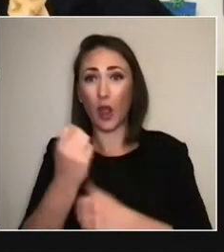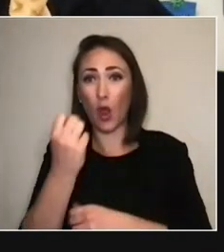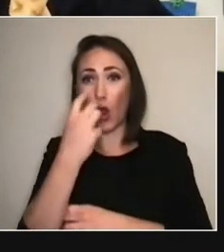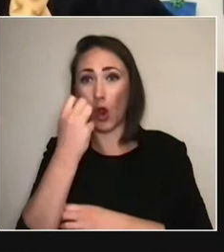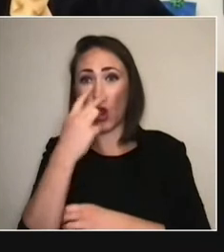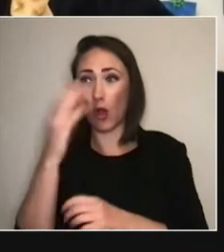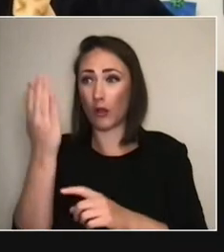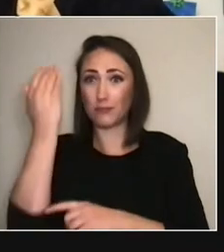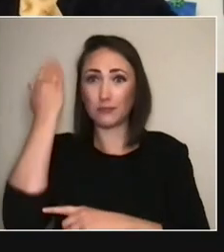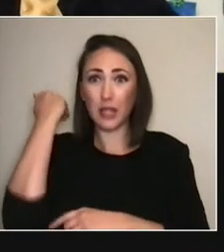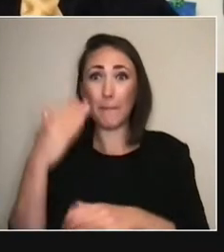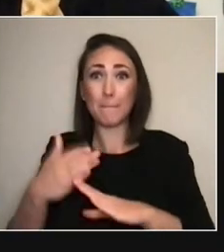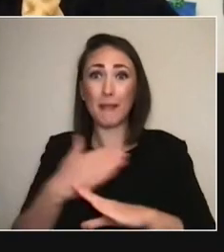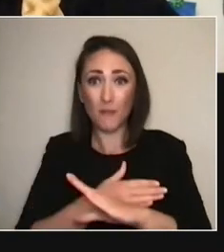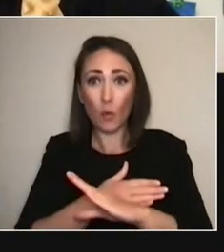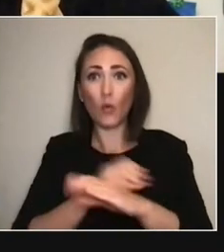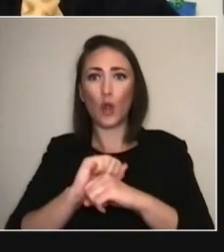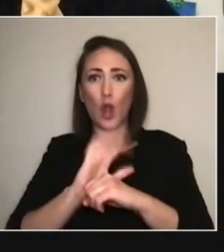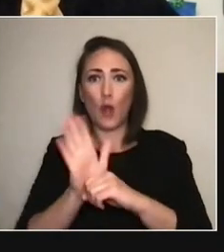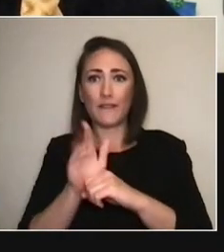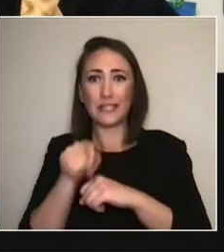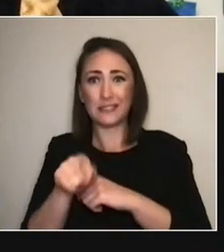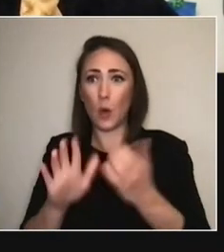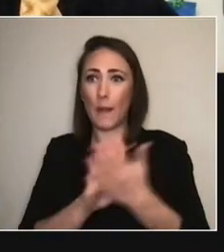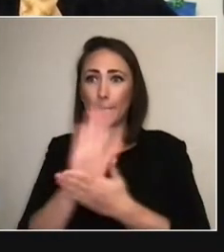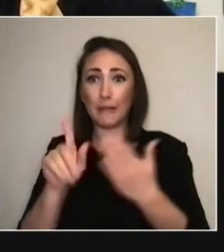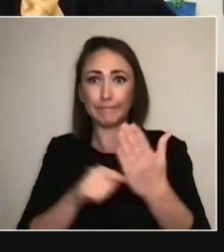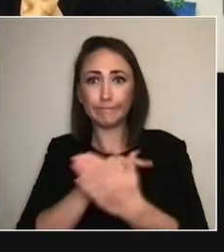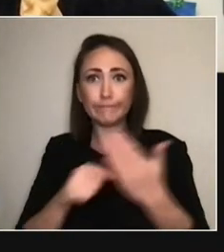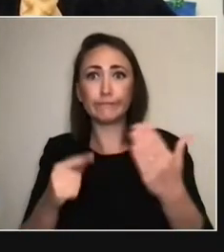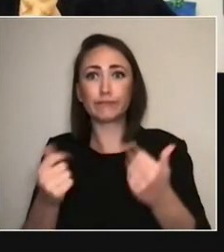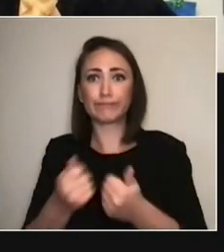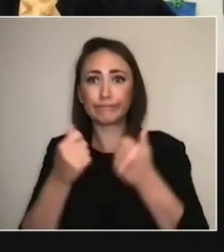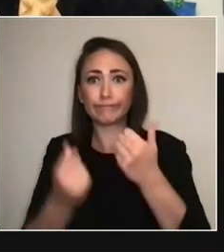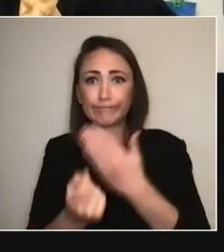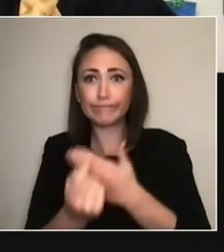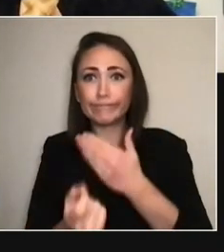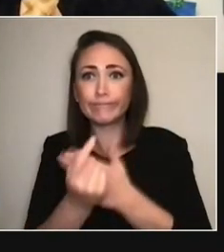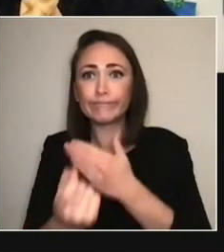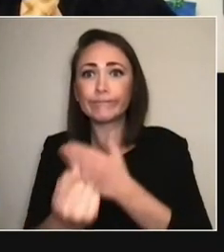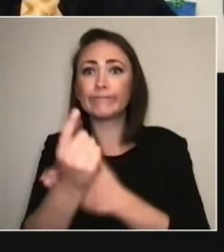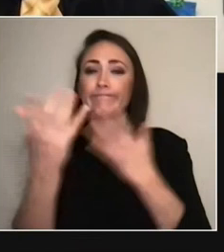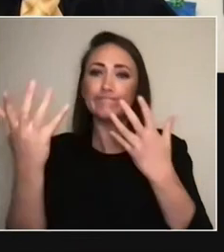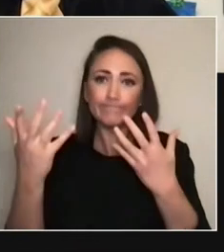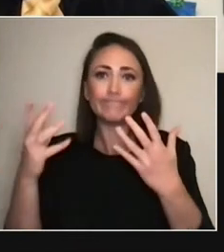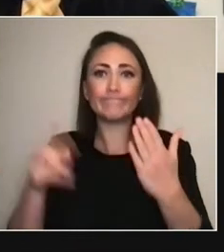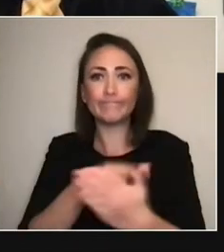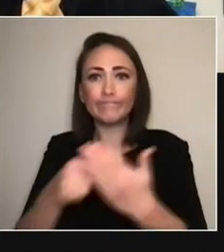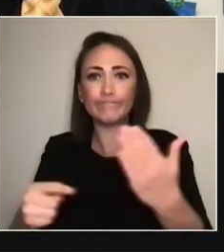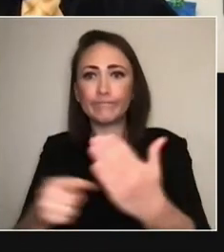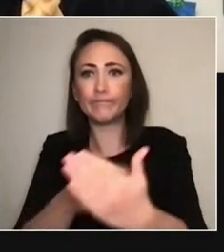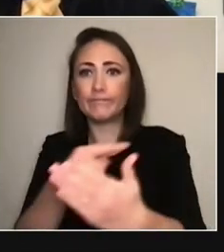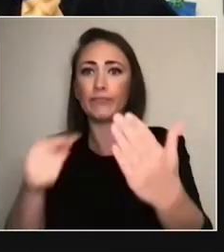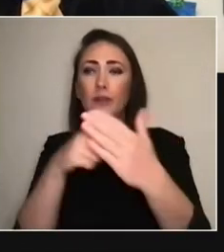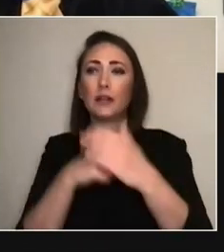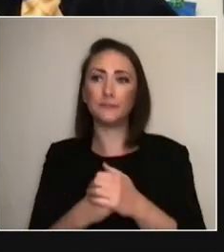Add to that, the presence of the pandemic,